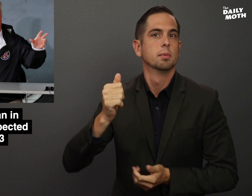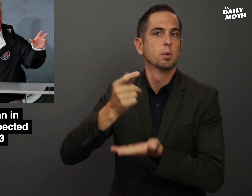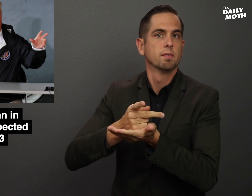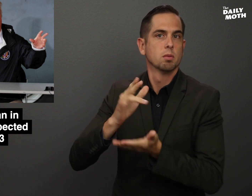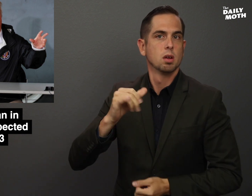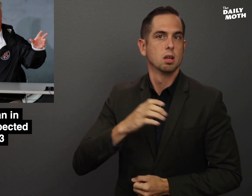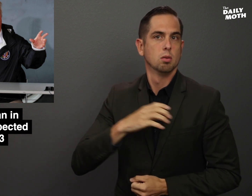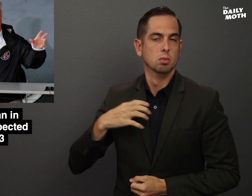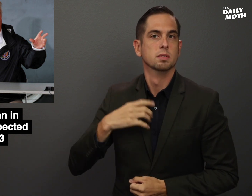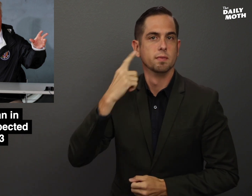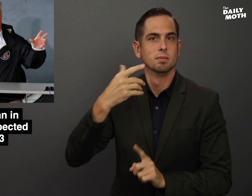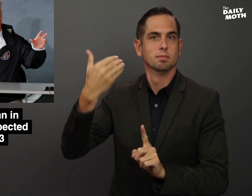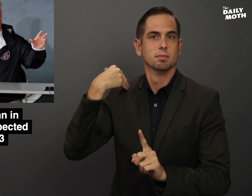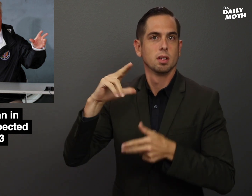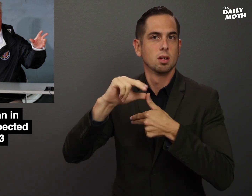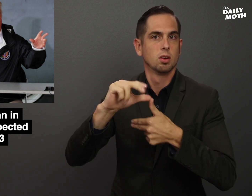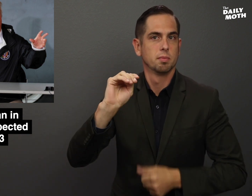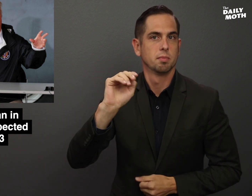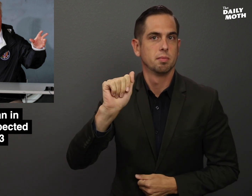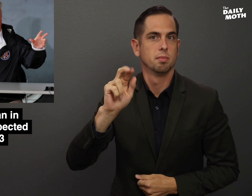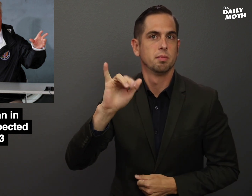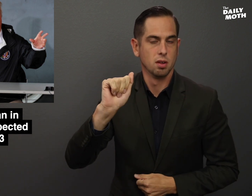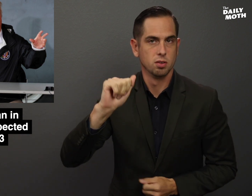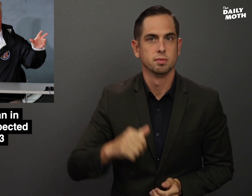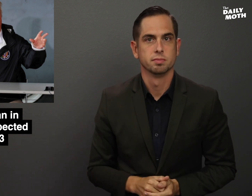approved by Congress (for Hurricane Maria).